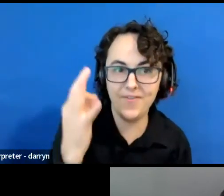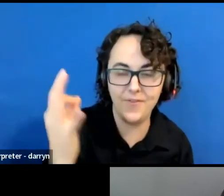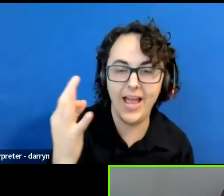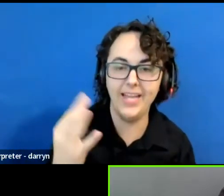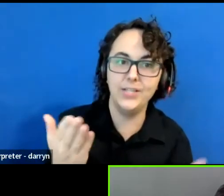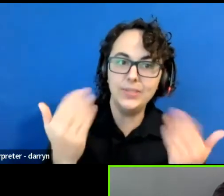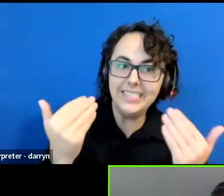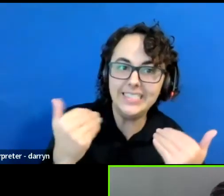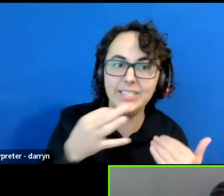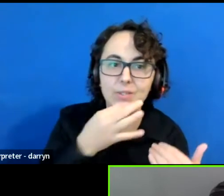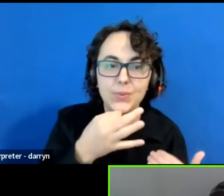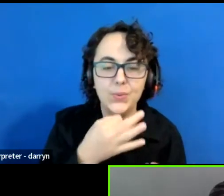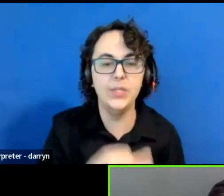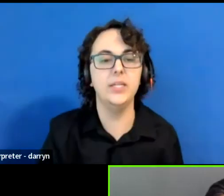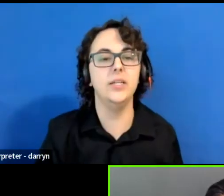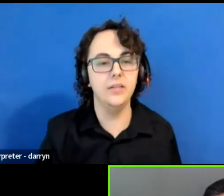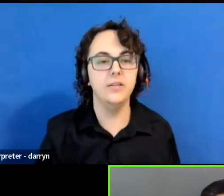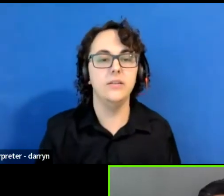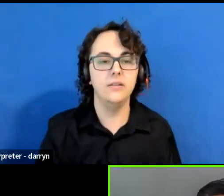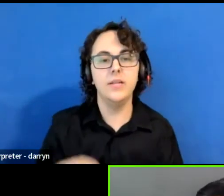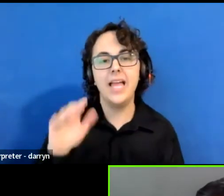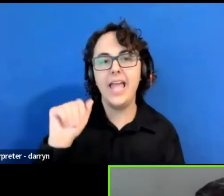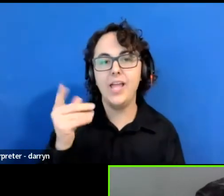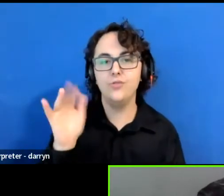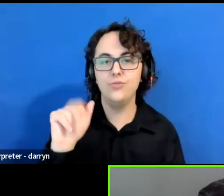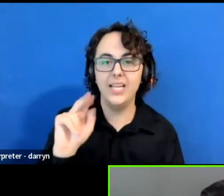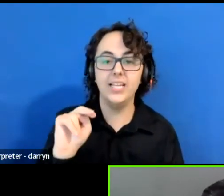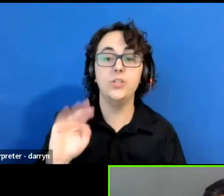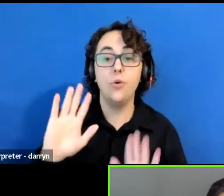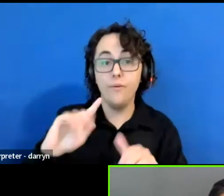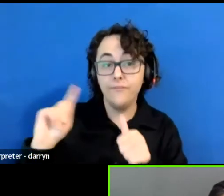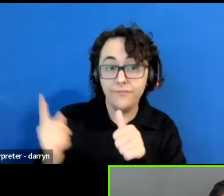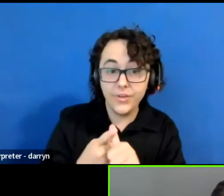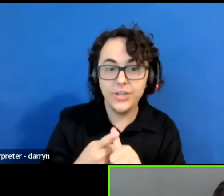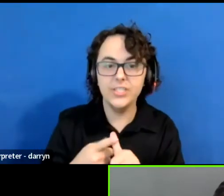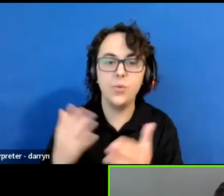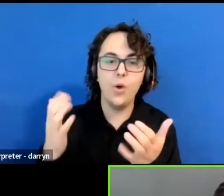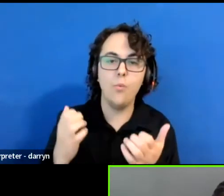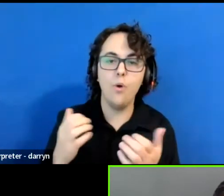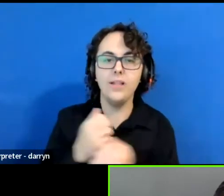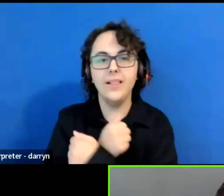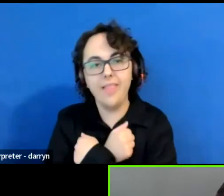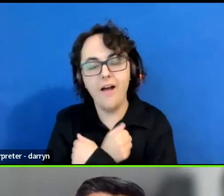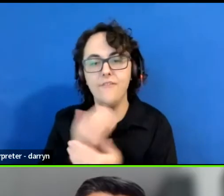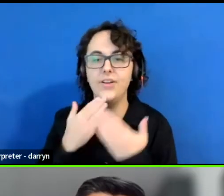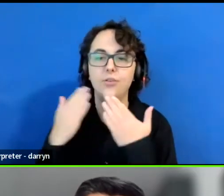Before we get started, we have some love and gratitude to give to our sponsors for TCG's fall